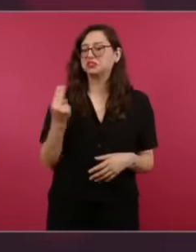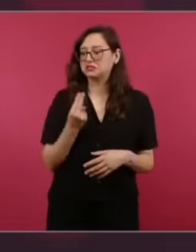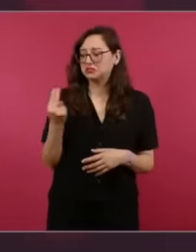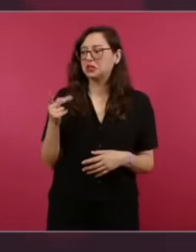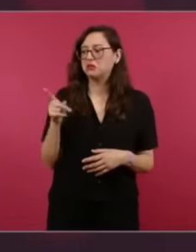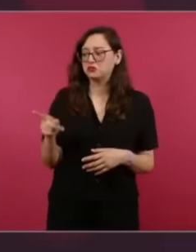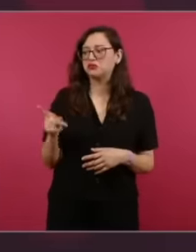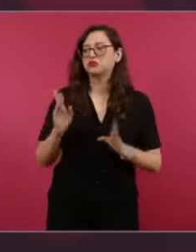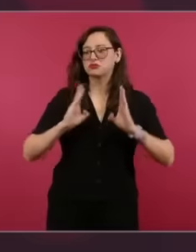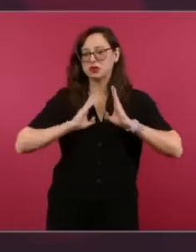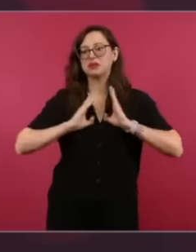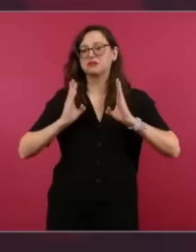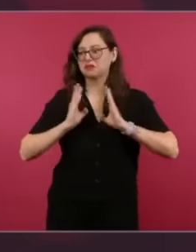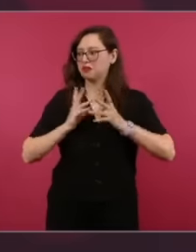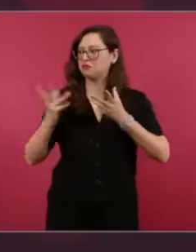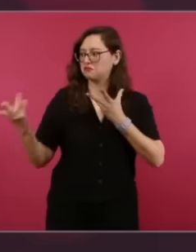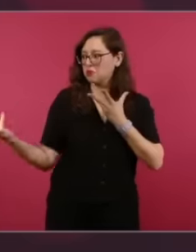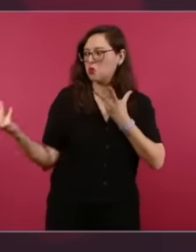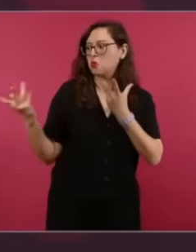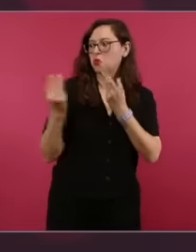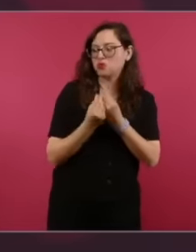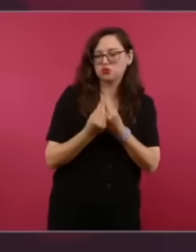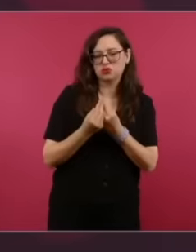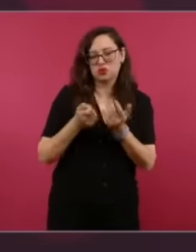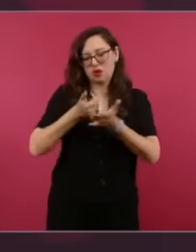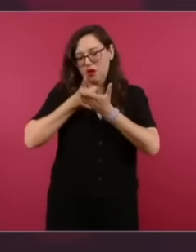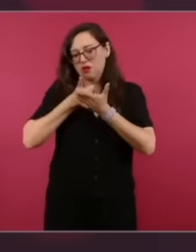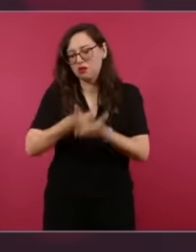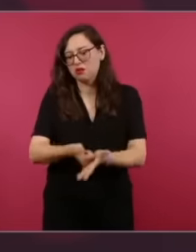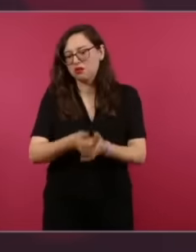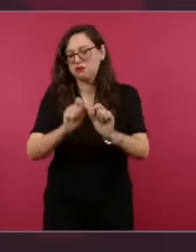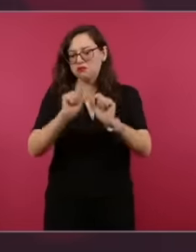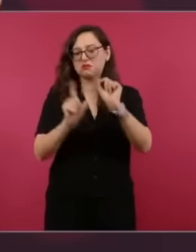there were